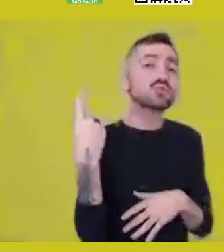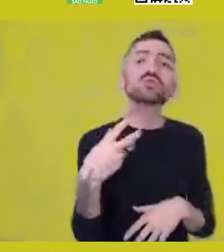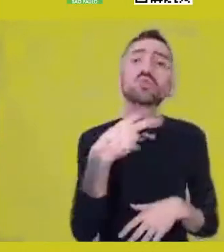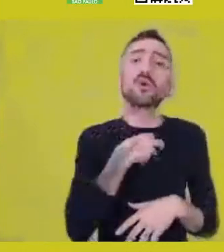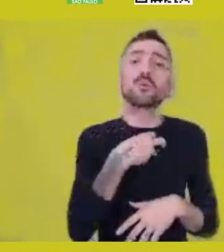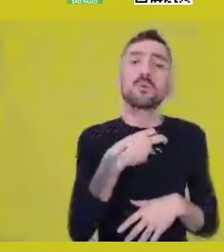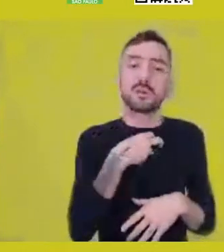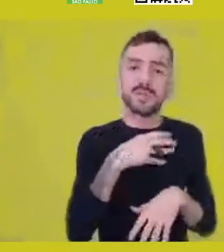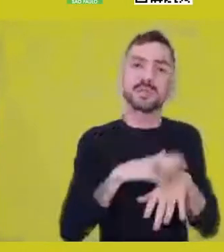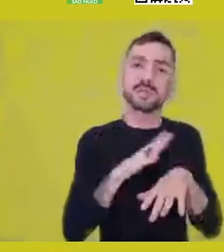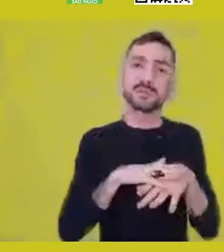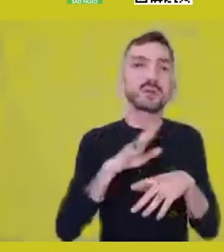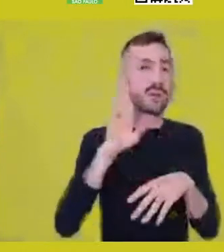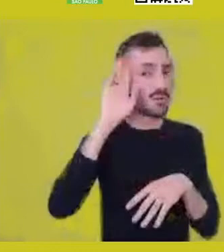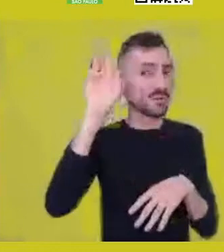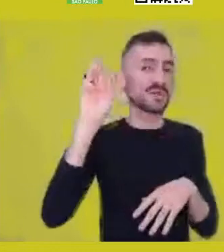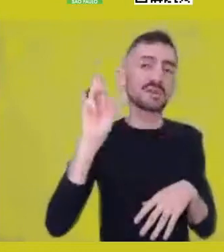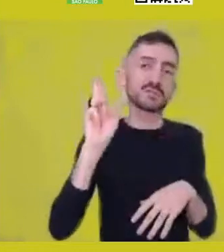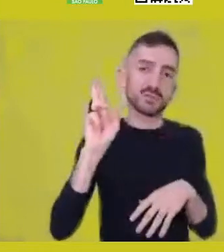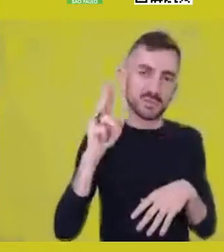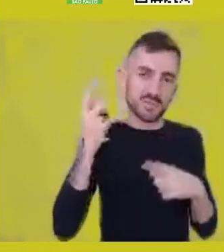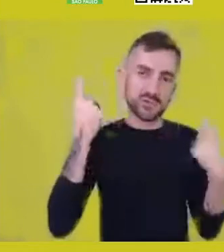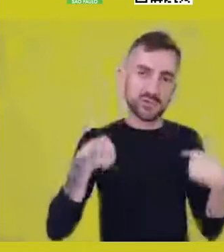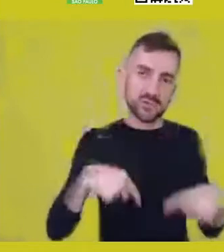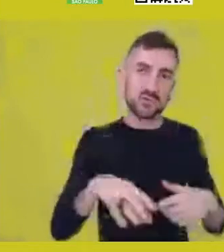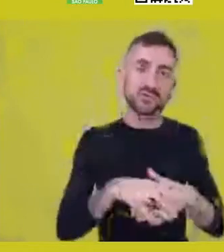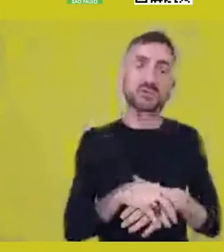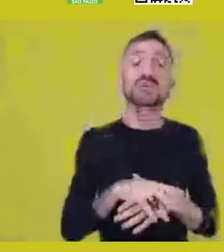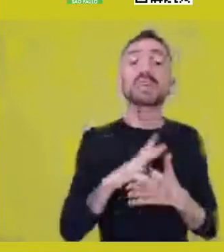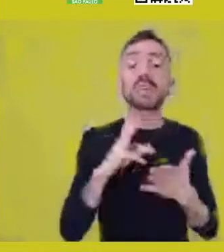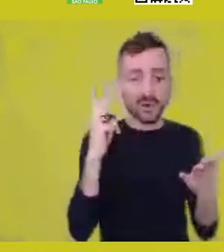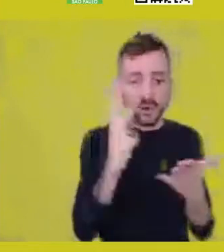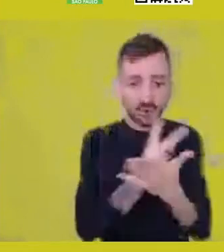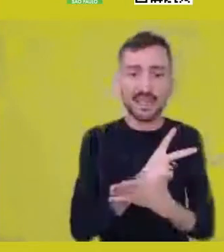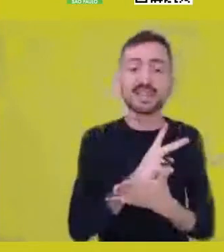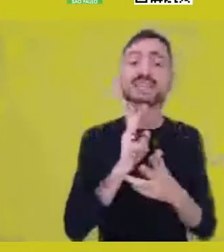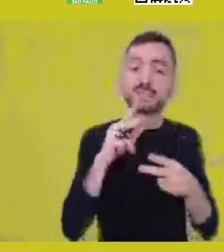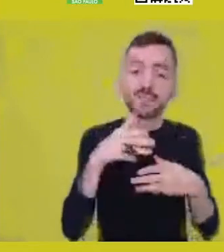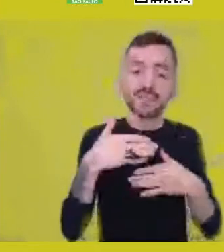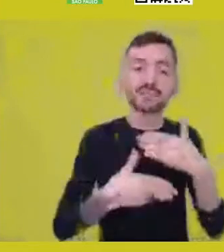And that results in our aesthetic, which is more superficial,